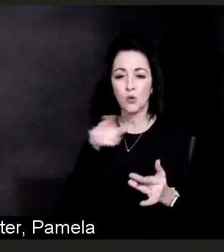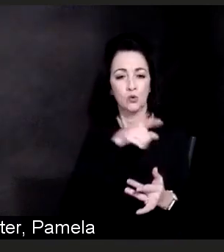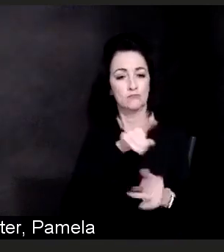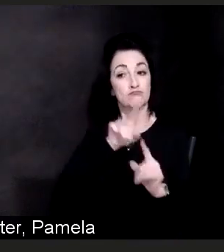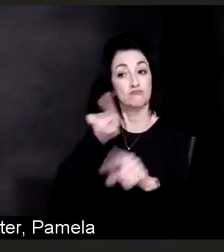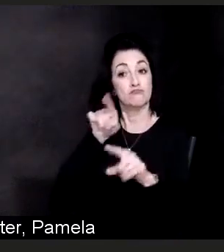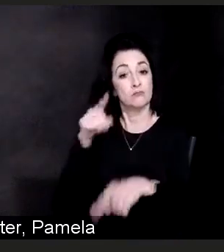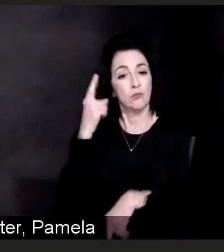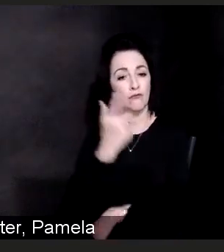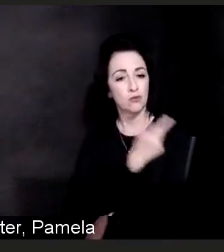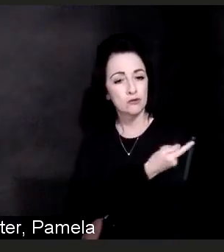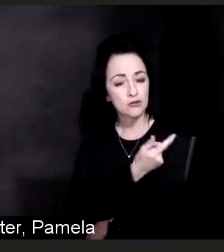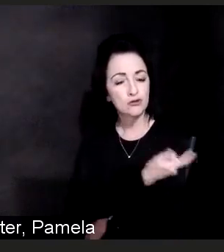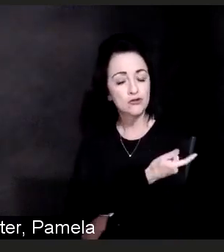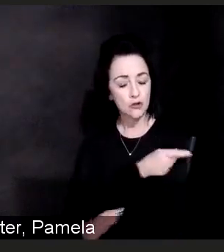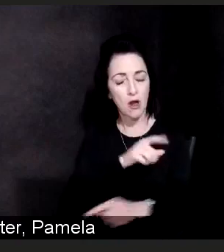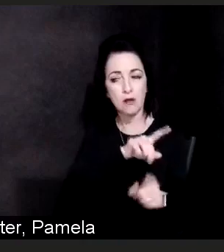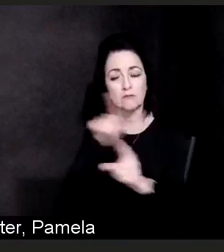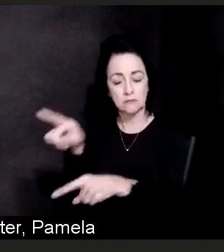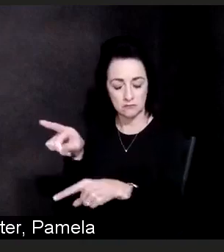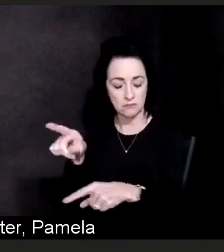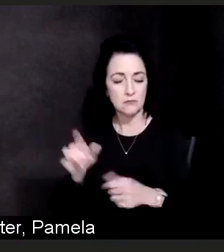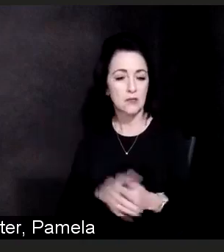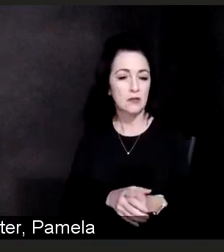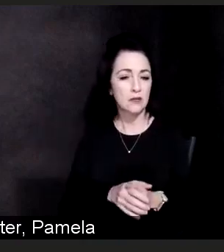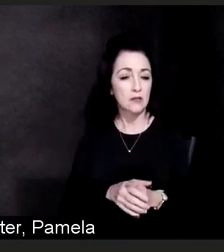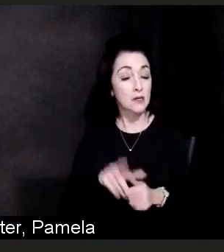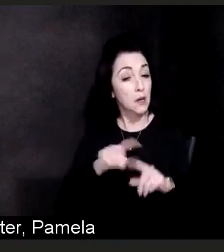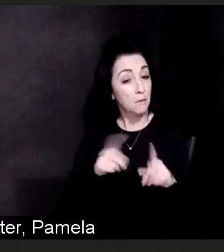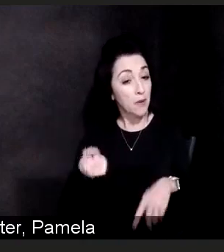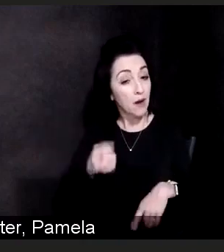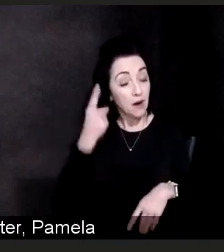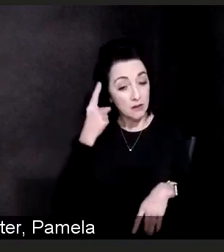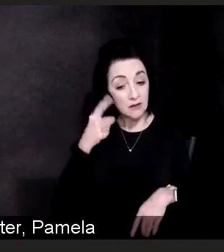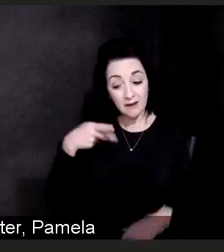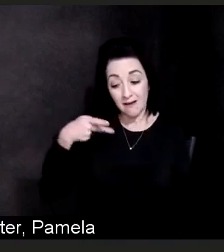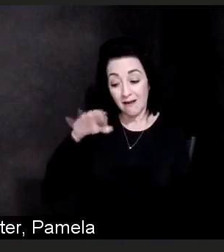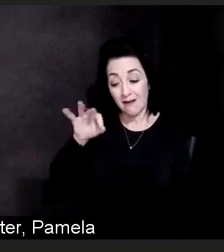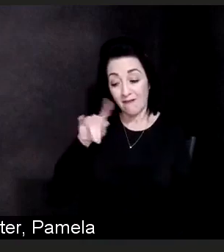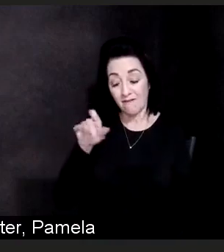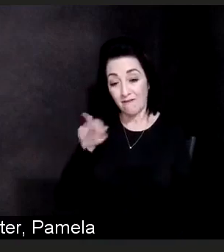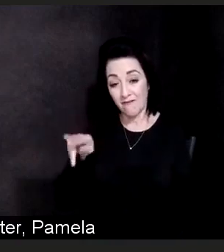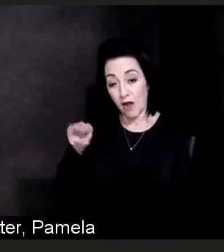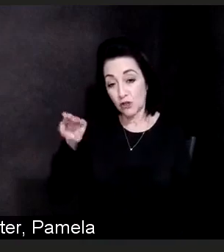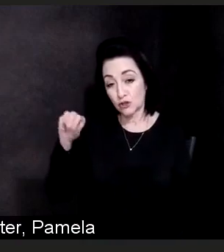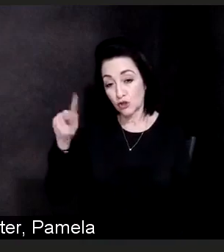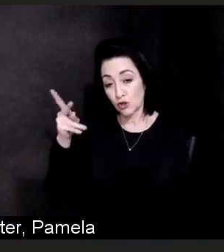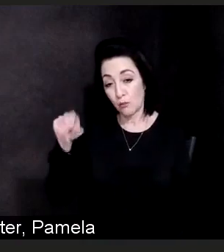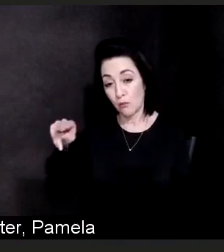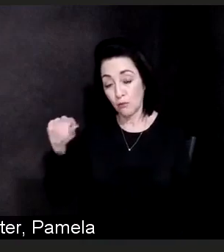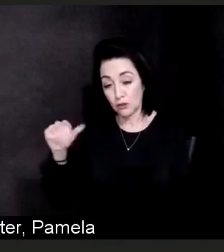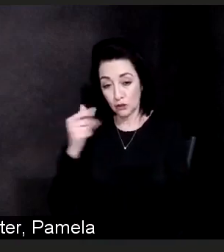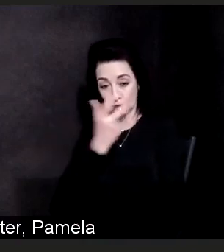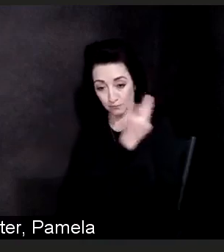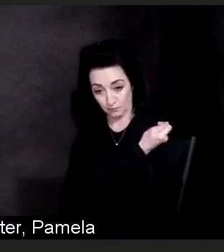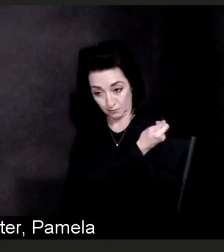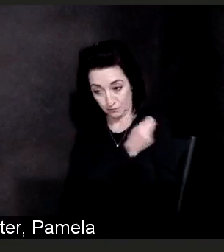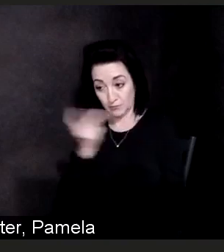contraindication to receive the Moderna or Pfizer vaccine for someone who has had Guillain-Barre syndrome before,